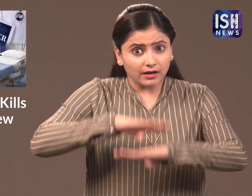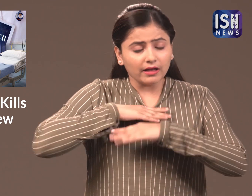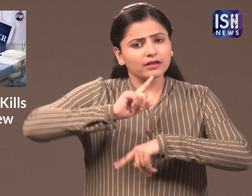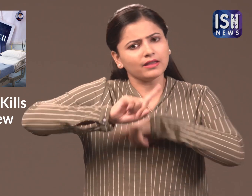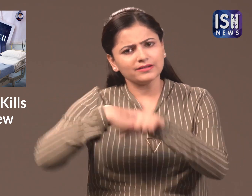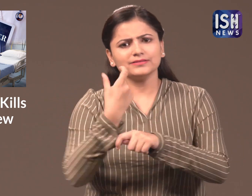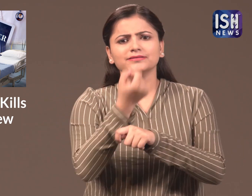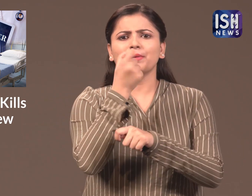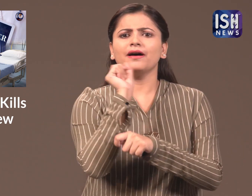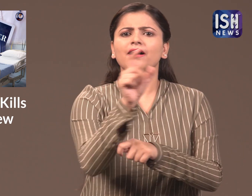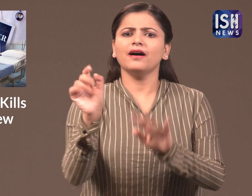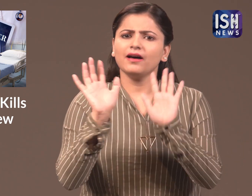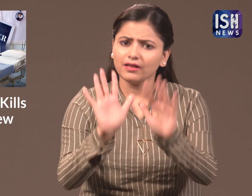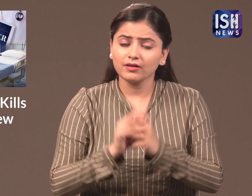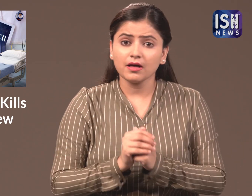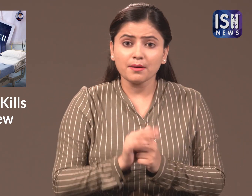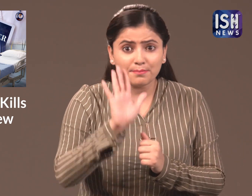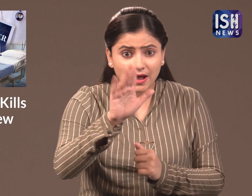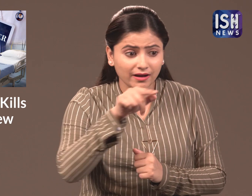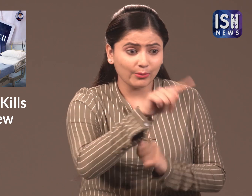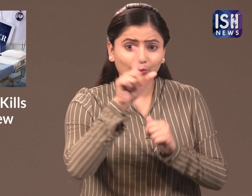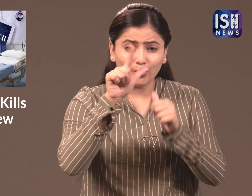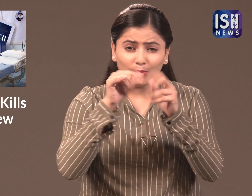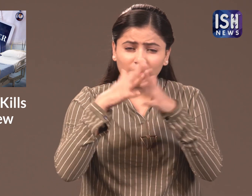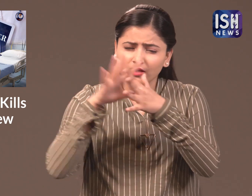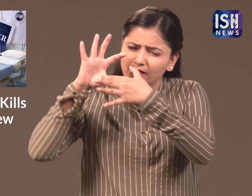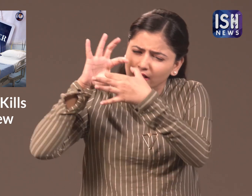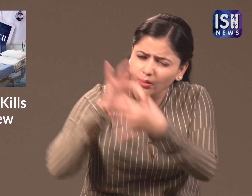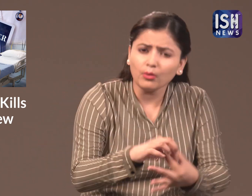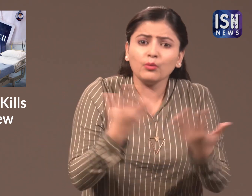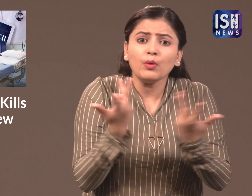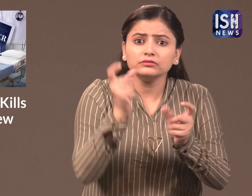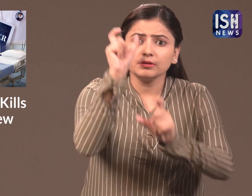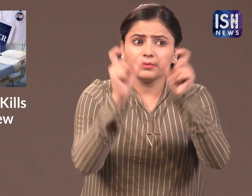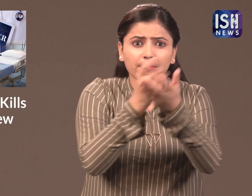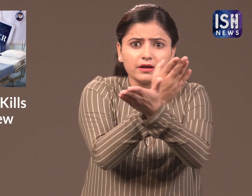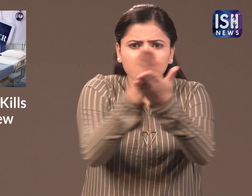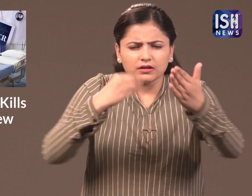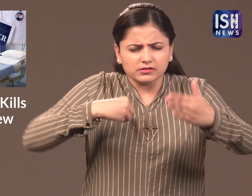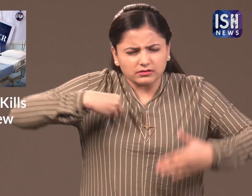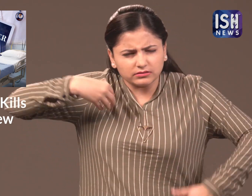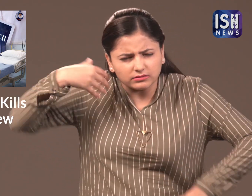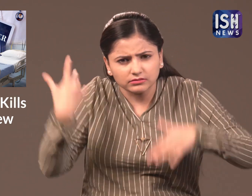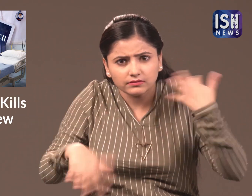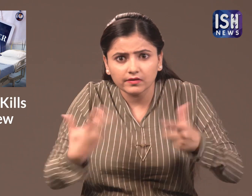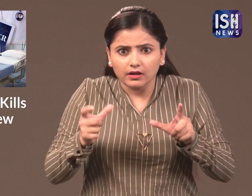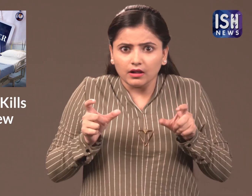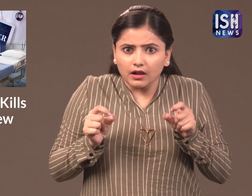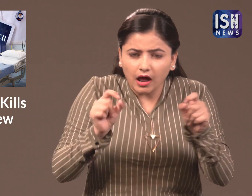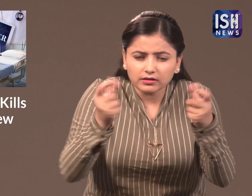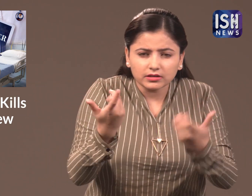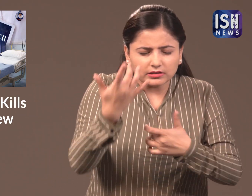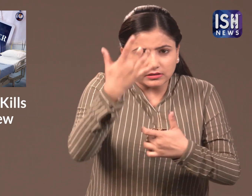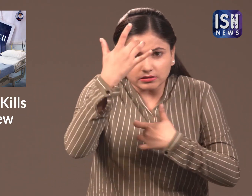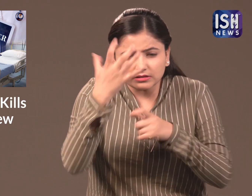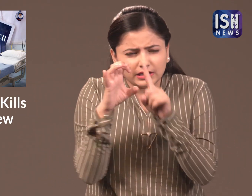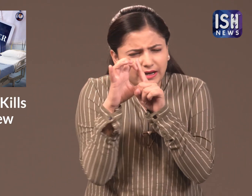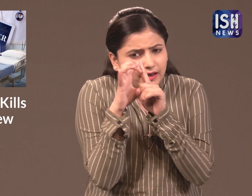if officials are satisfied with patient's reasoning then they will be given the drugs the law is for patients suffering from cancer or any dangerous